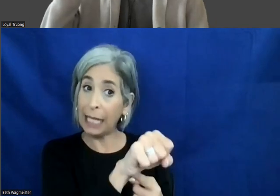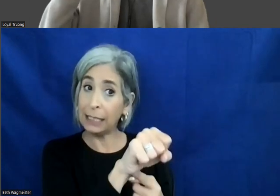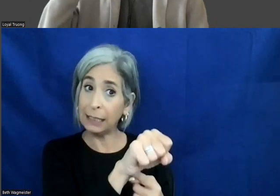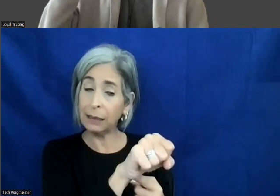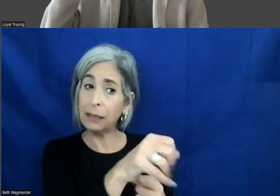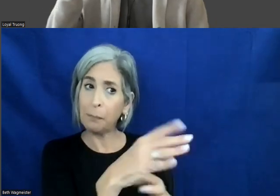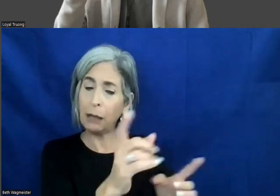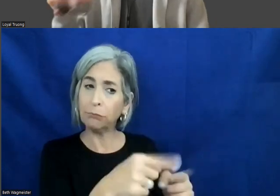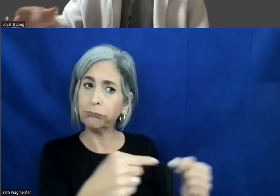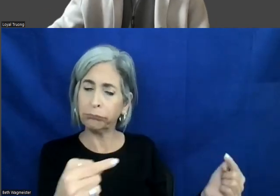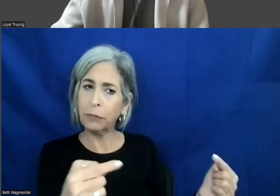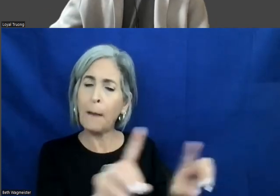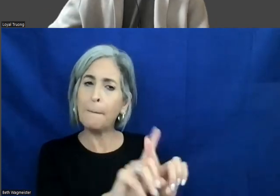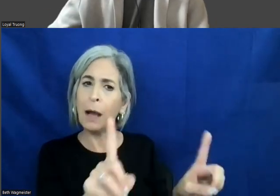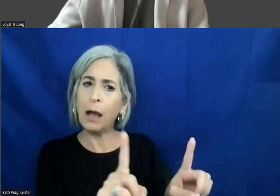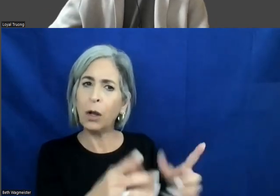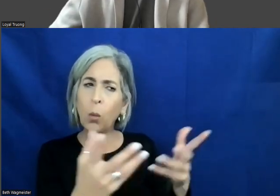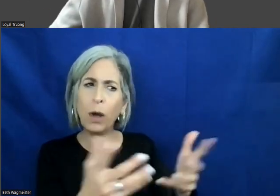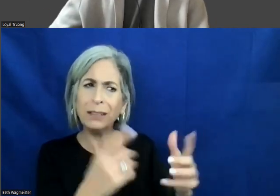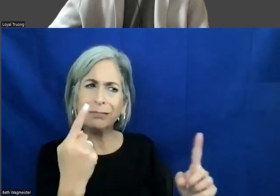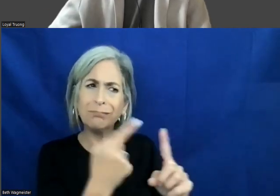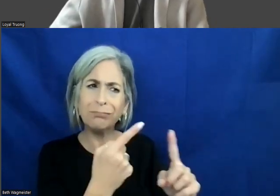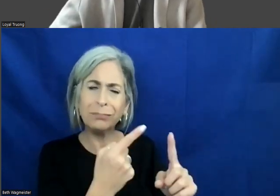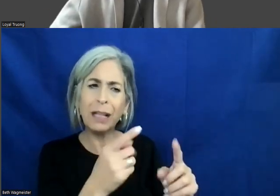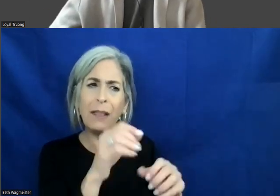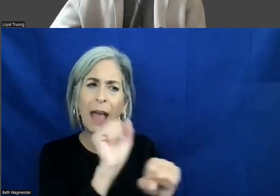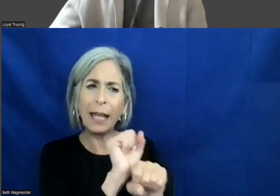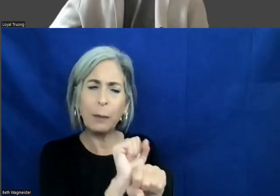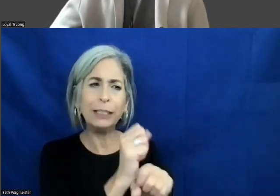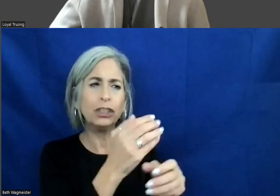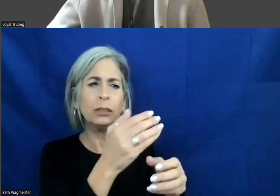but the context, what is the occupation, the activity that they're engaged in,